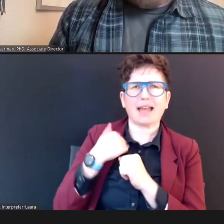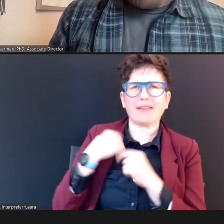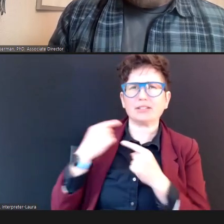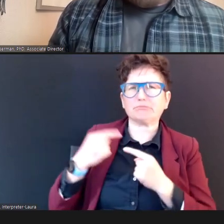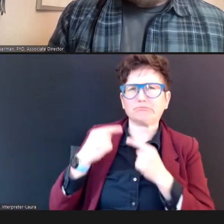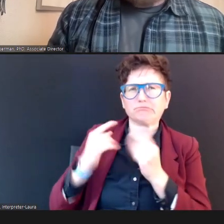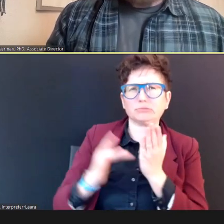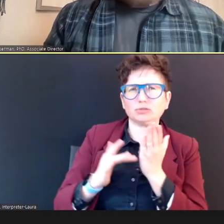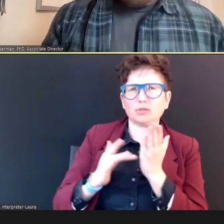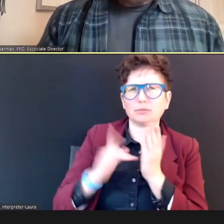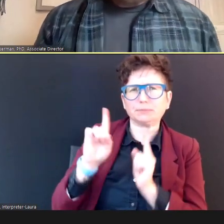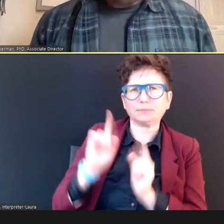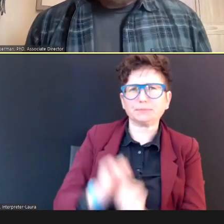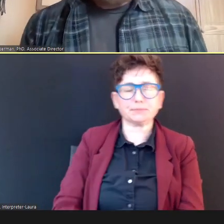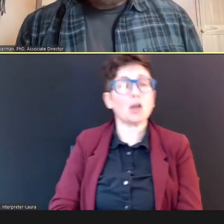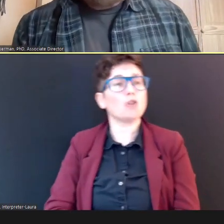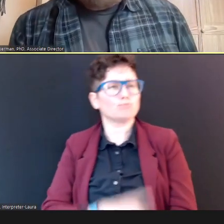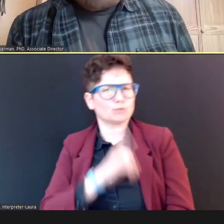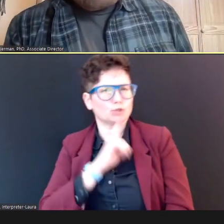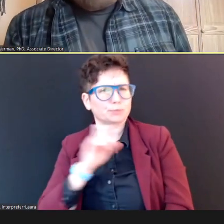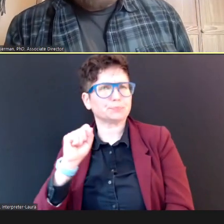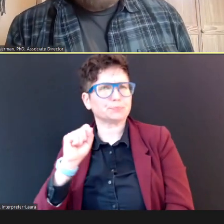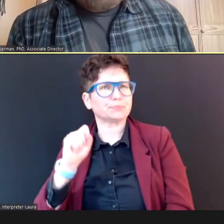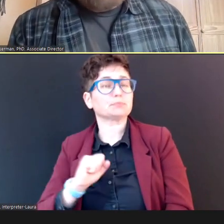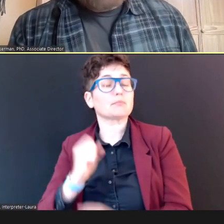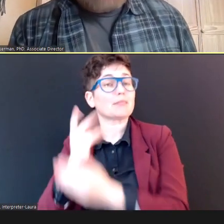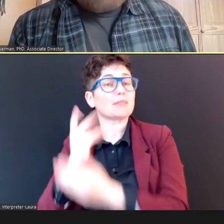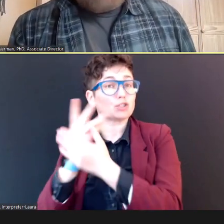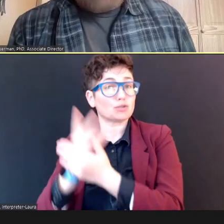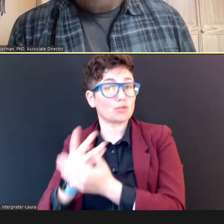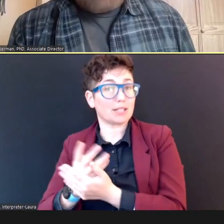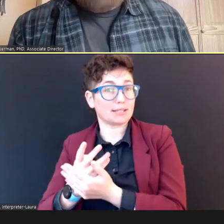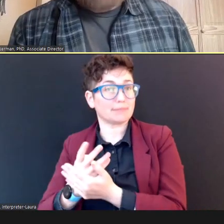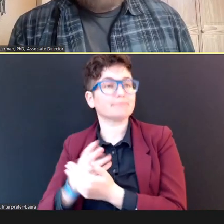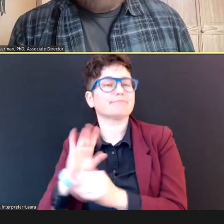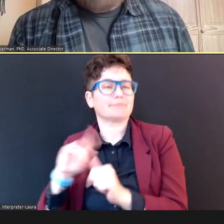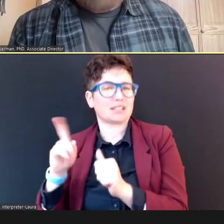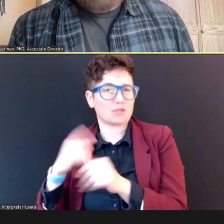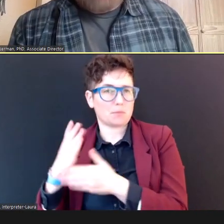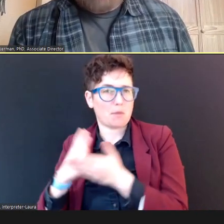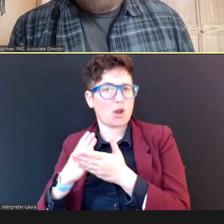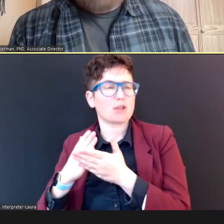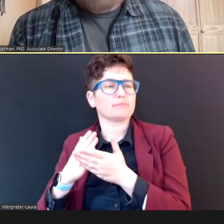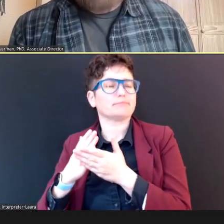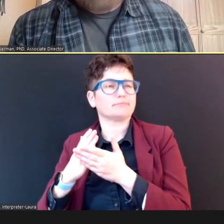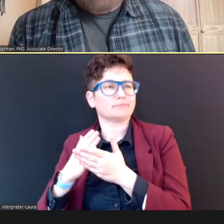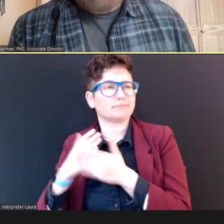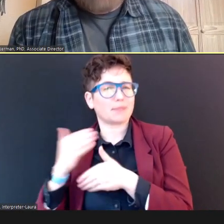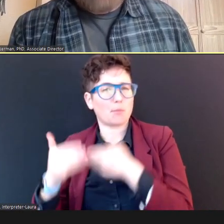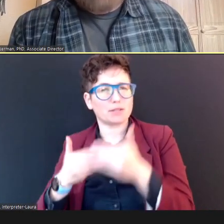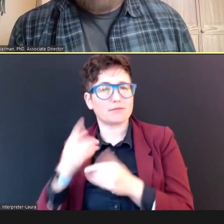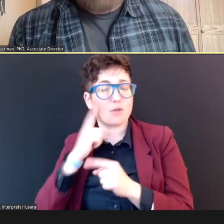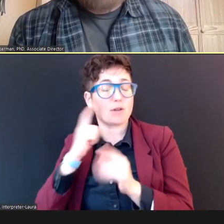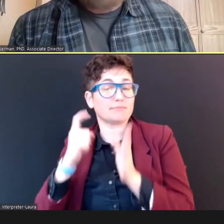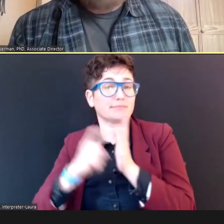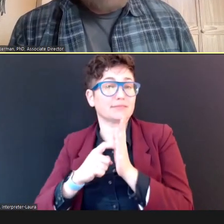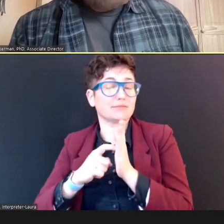DR. Sure, so, you know, screening is the first step in the process of identifying a disability like a hearing loss, so it's